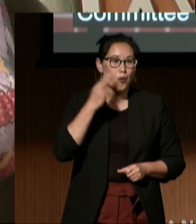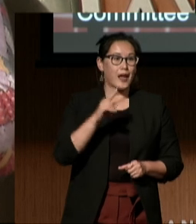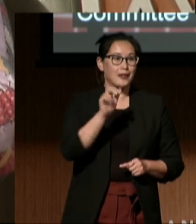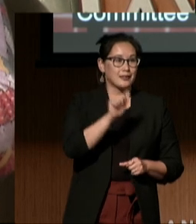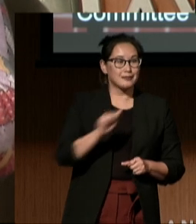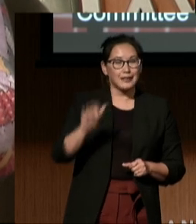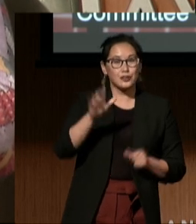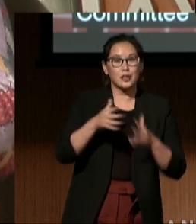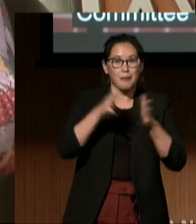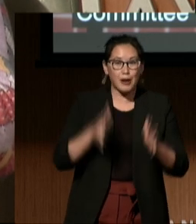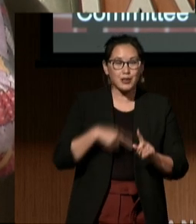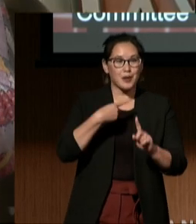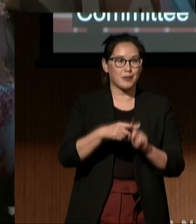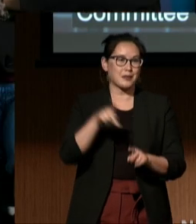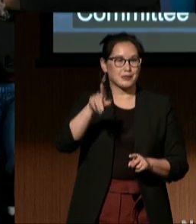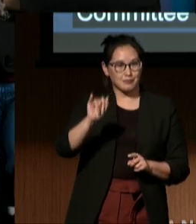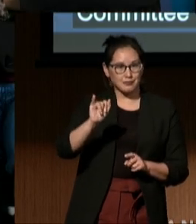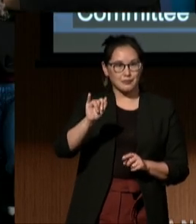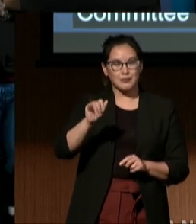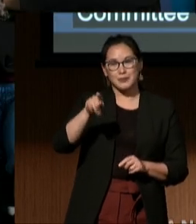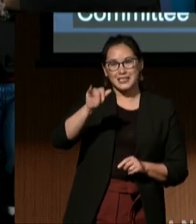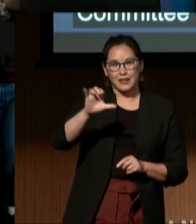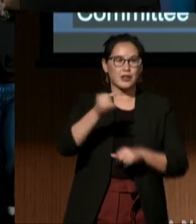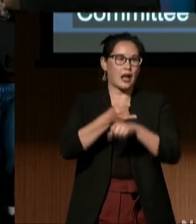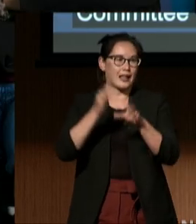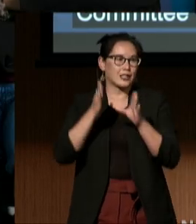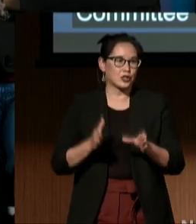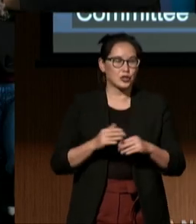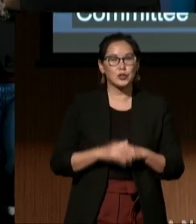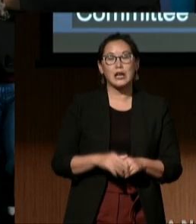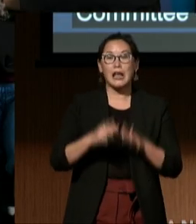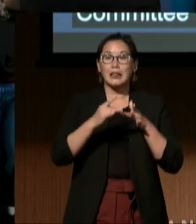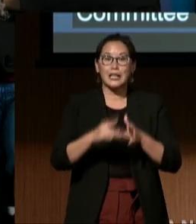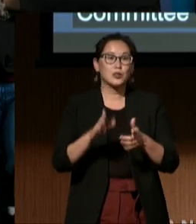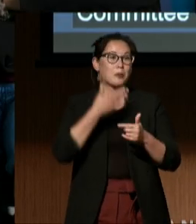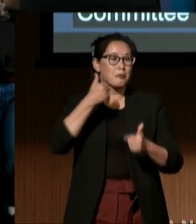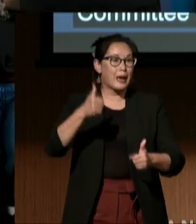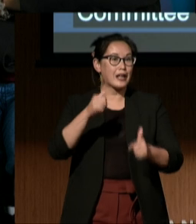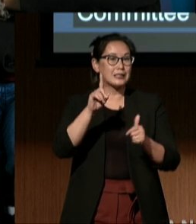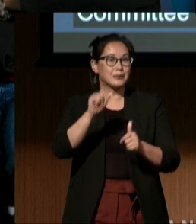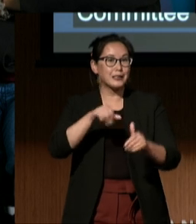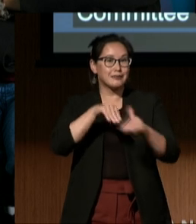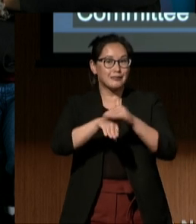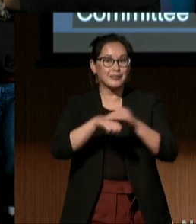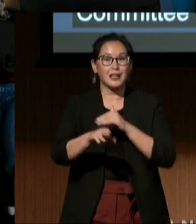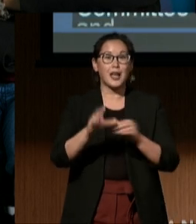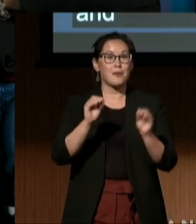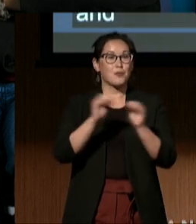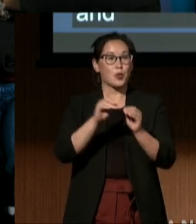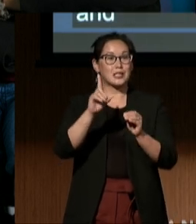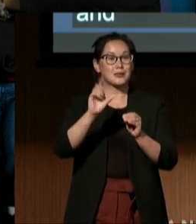leading the effort for better access to disability accommodations and more disability-inclusive policy platforms.